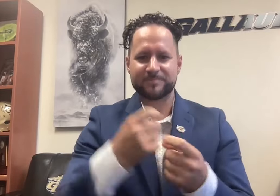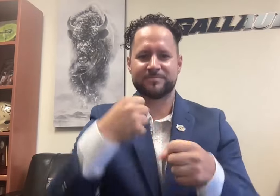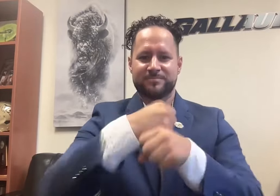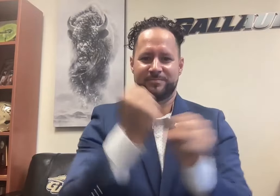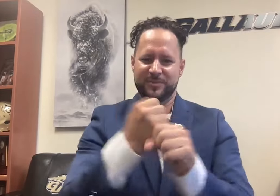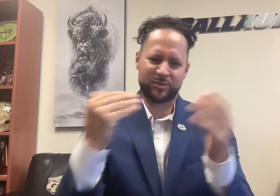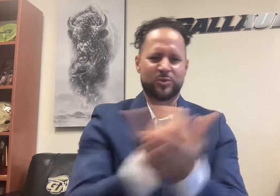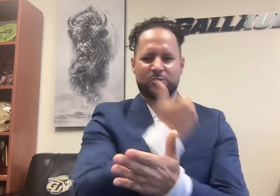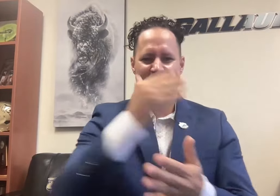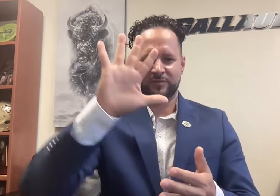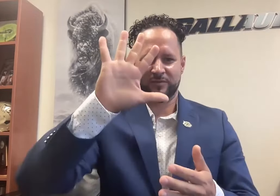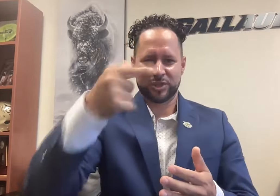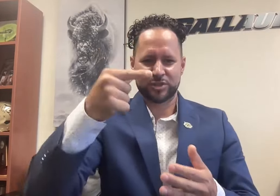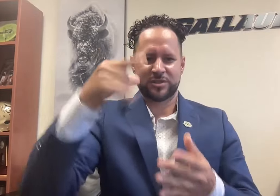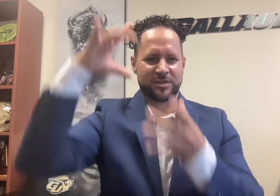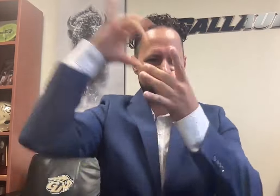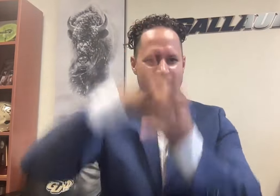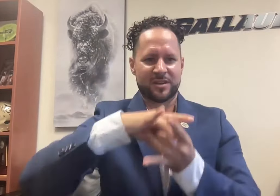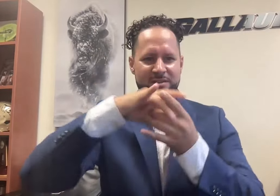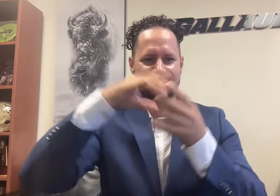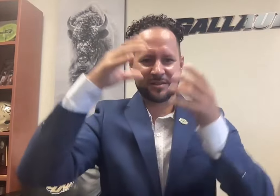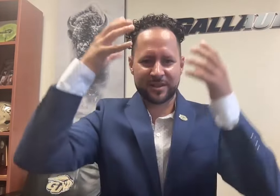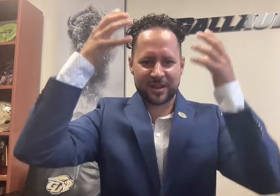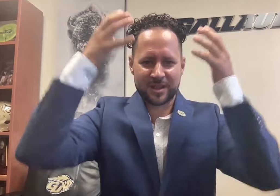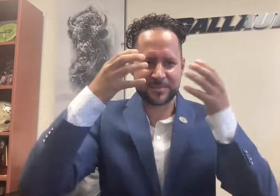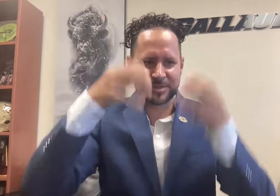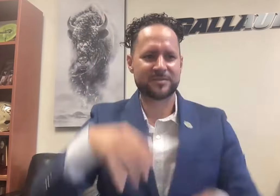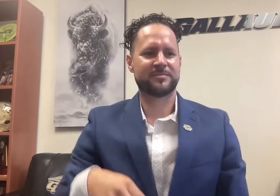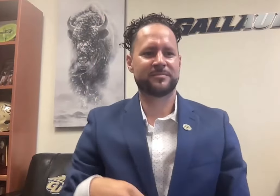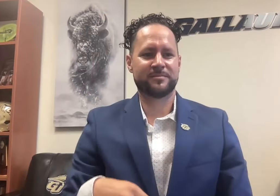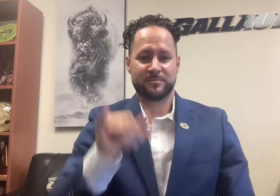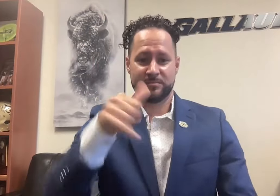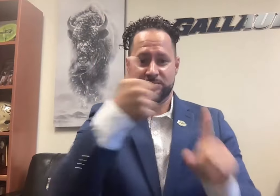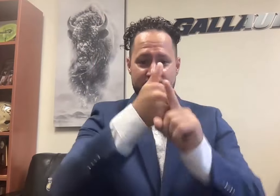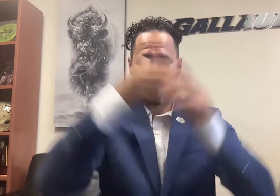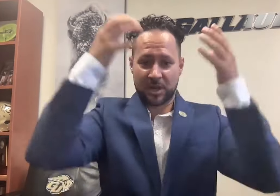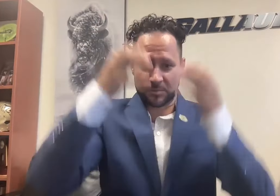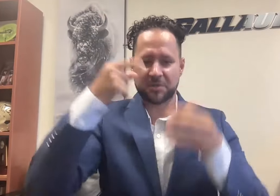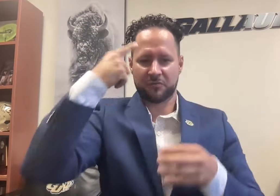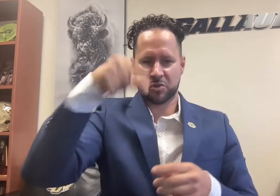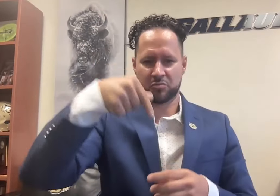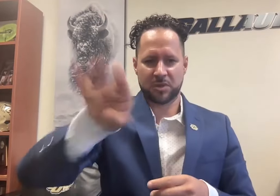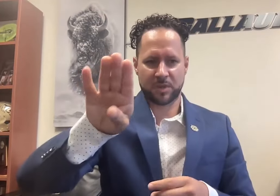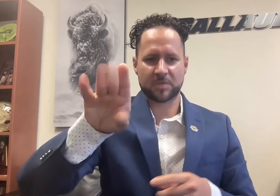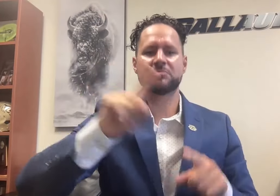to create a new 5G-connected helmet. This helmet is for the quarterback;